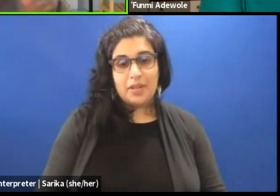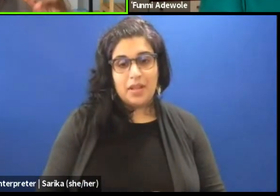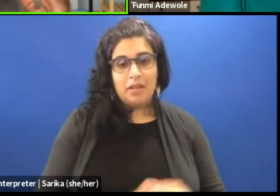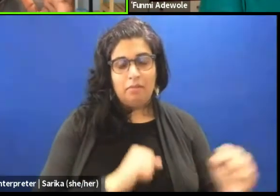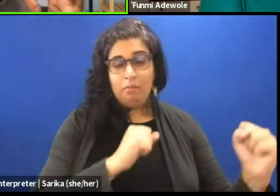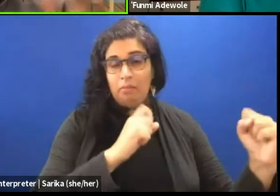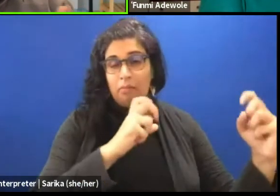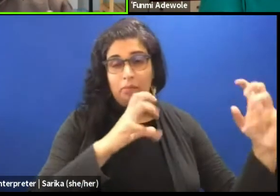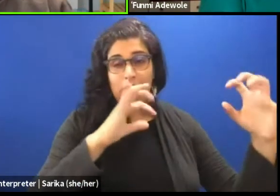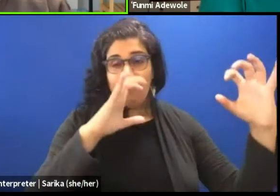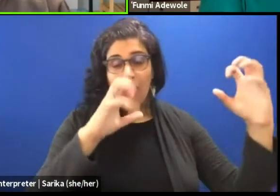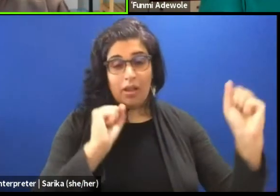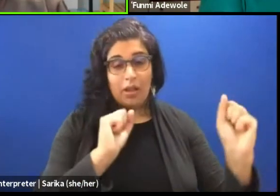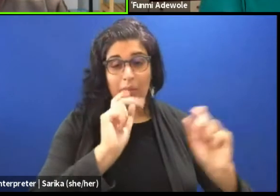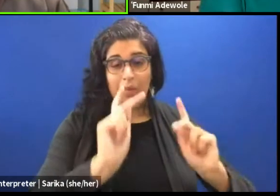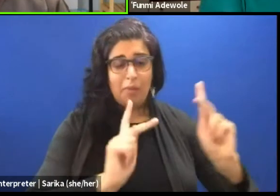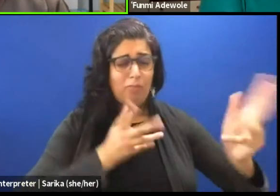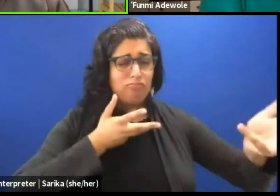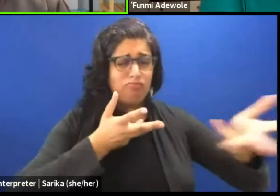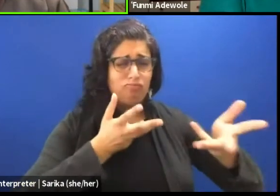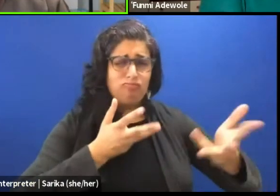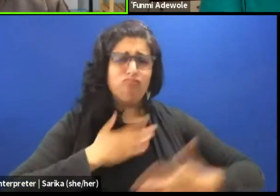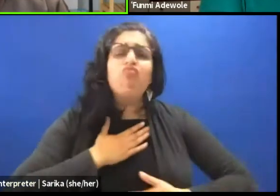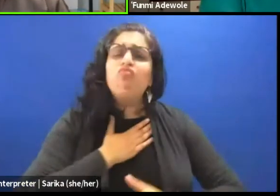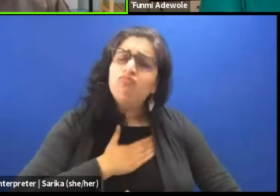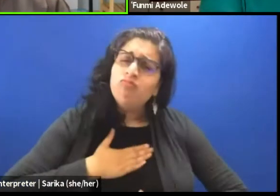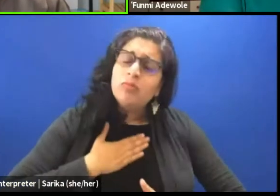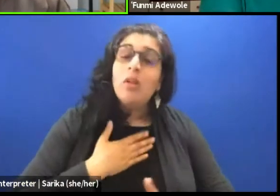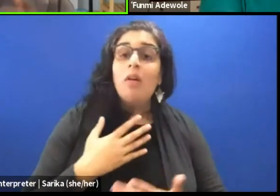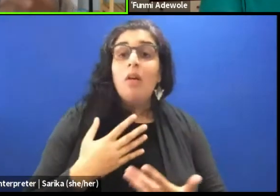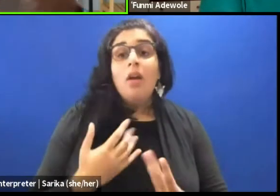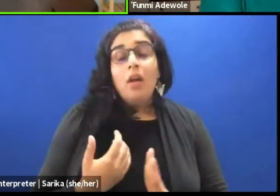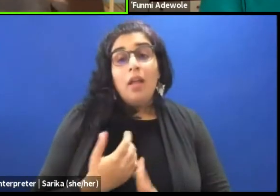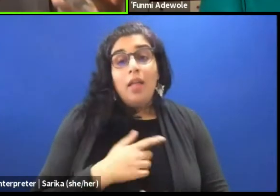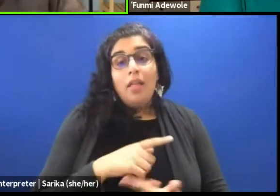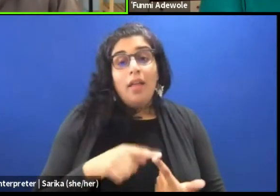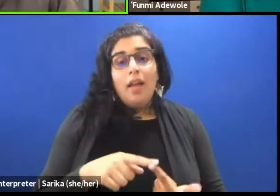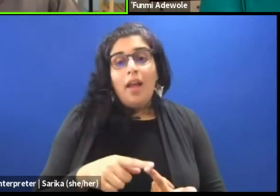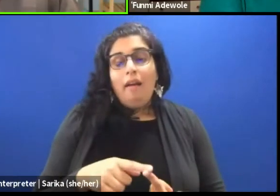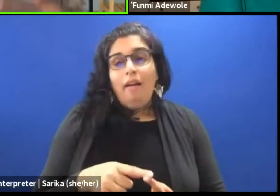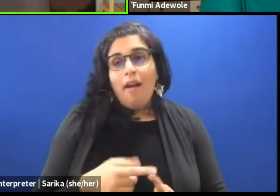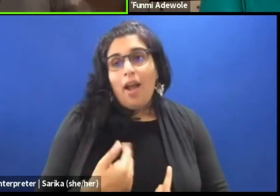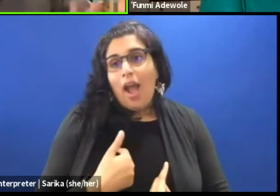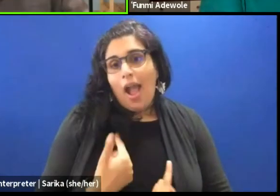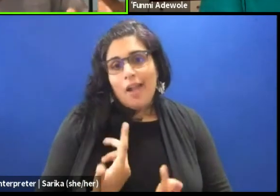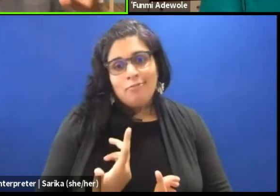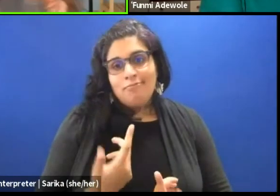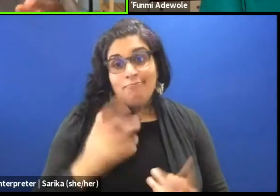I had a great time with them, and then I was sort of, you know, creating with them.